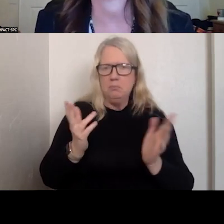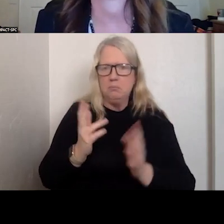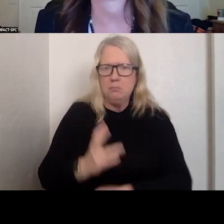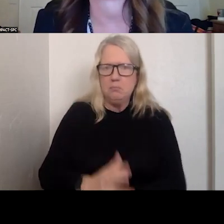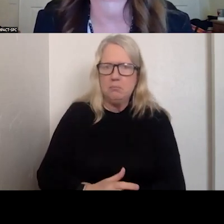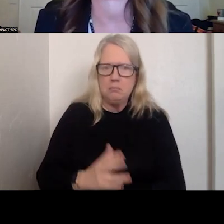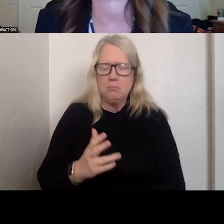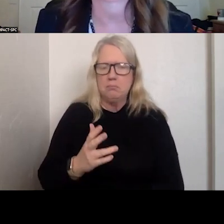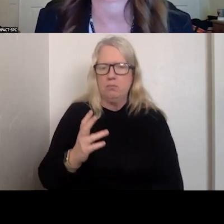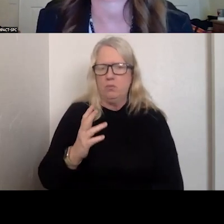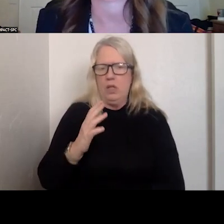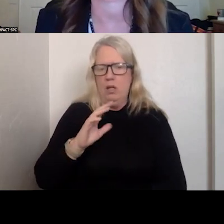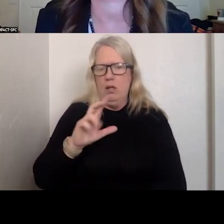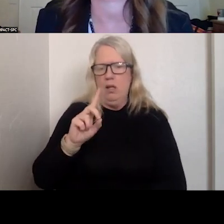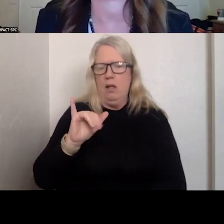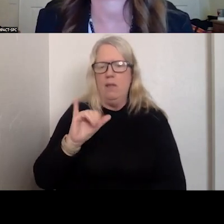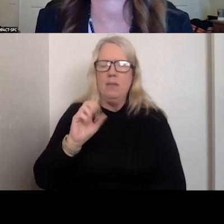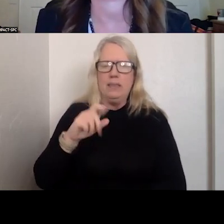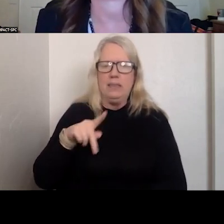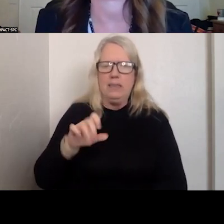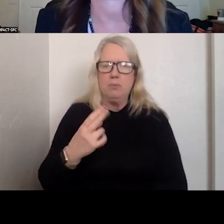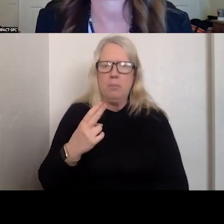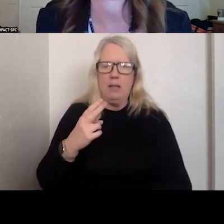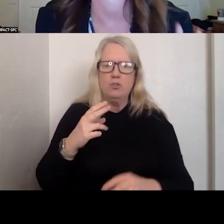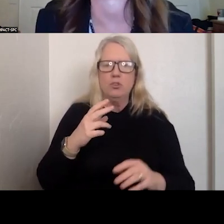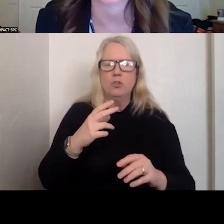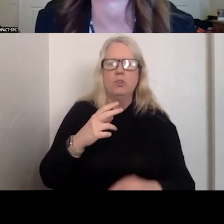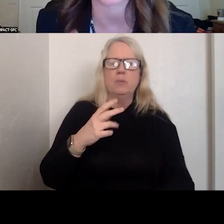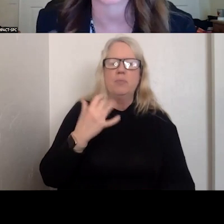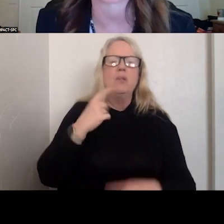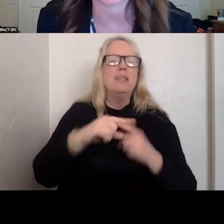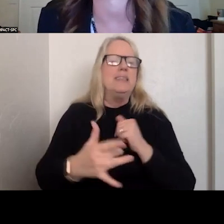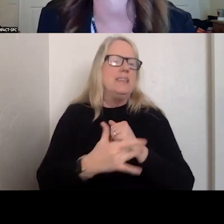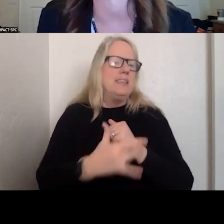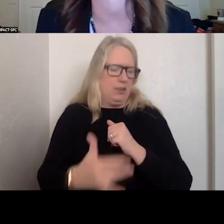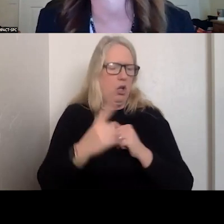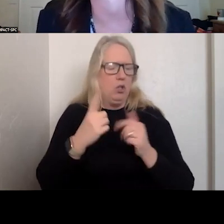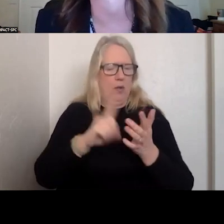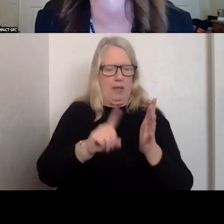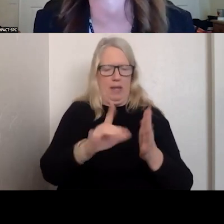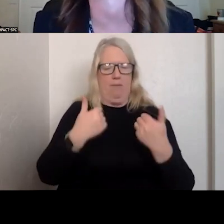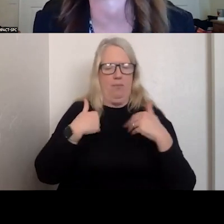DISPATCH -- THE TECHNOLOGY THEY HAVE TO BE ABLE TO SEE EXACTLY